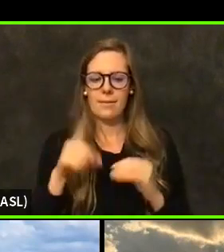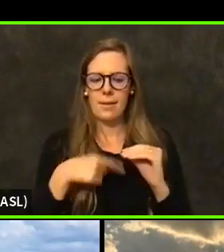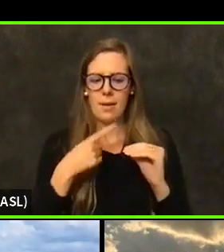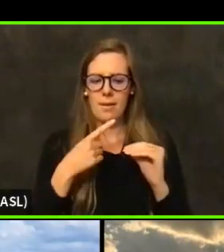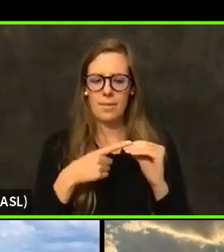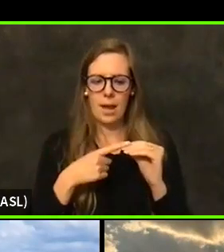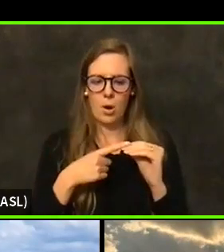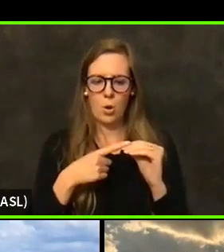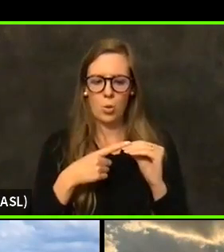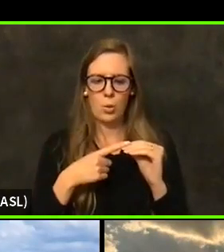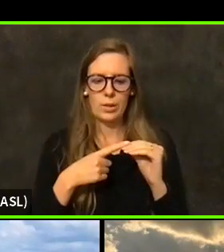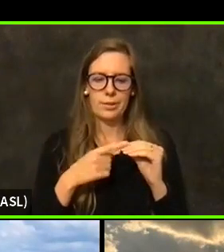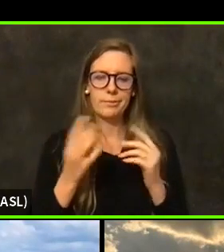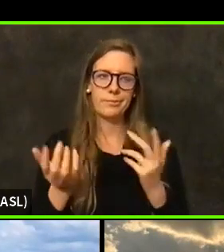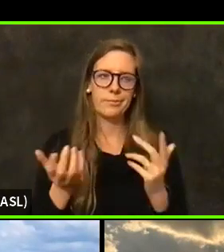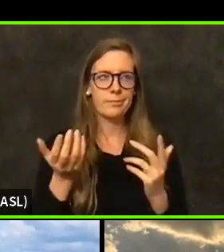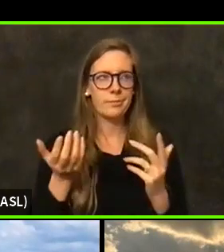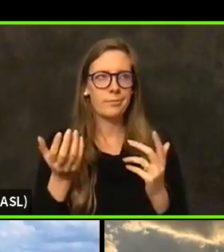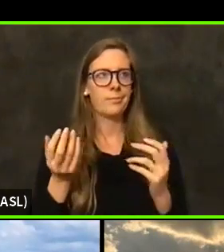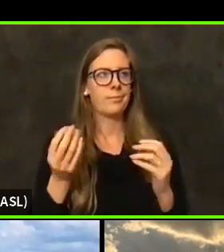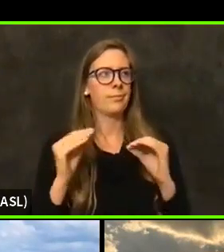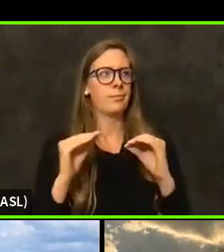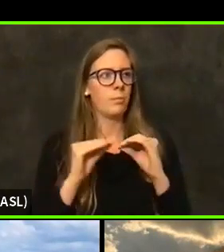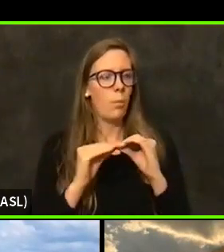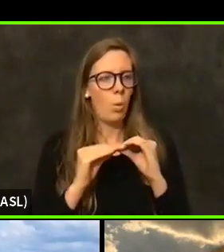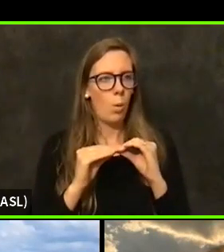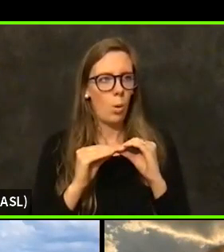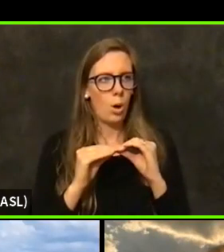kind of more getting at where our infections are still coming from.